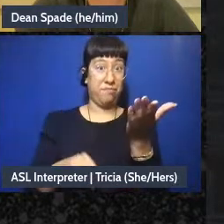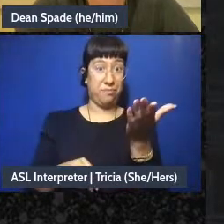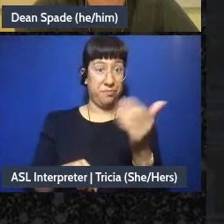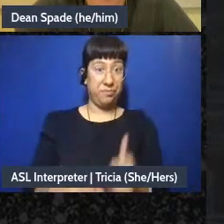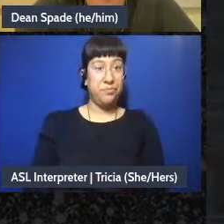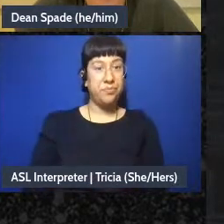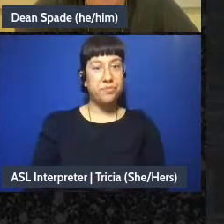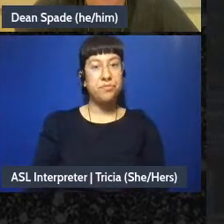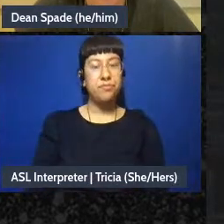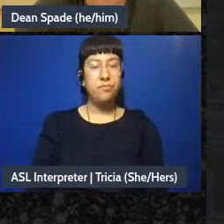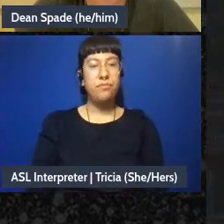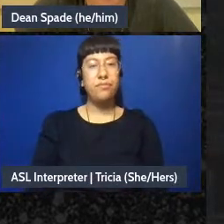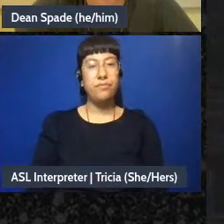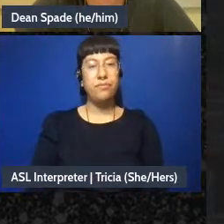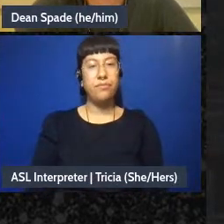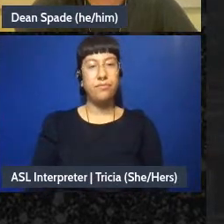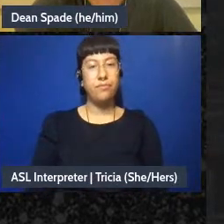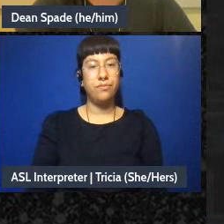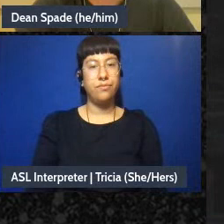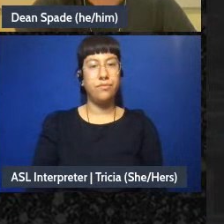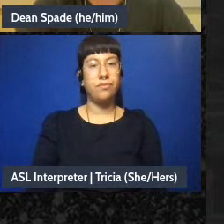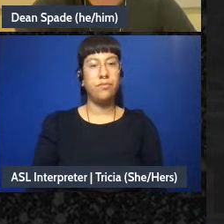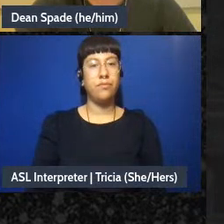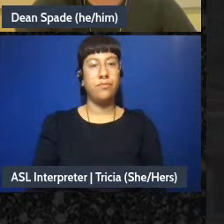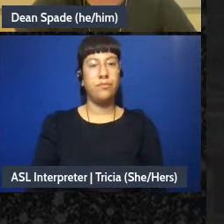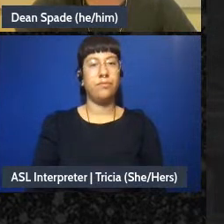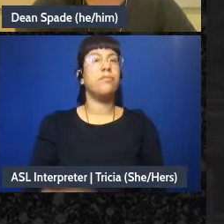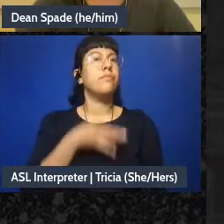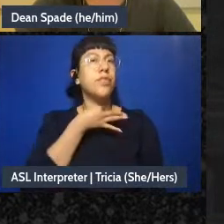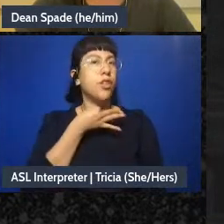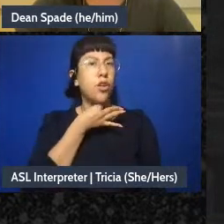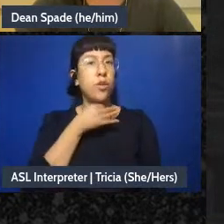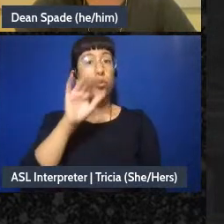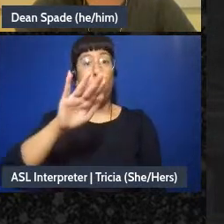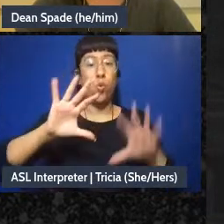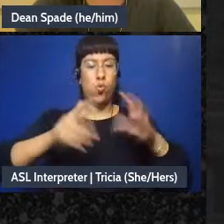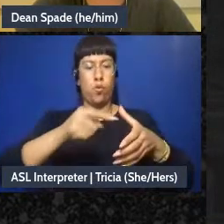I'm curious um how many people are active in your group right now let's see how these how